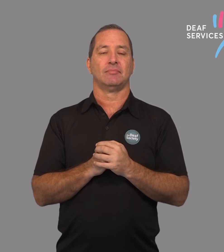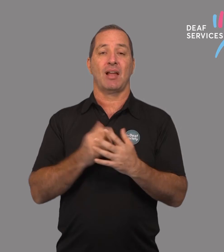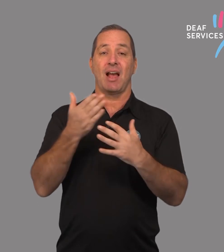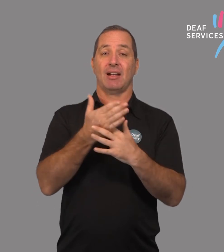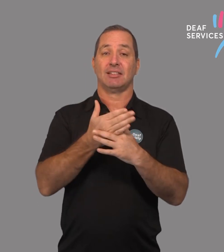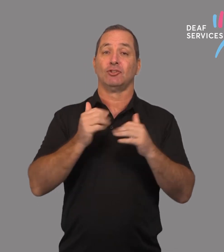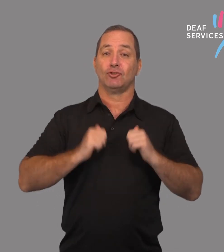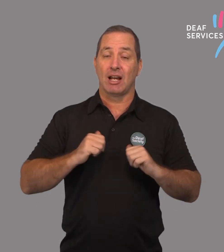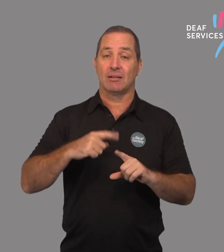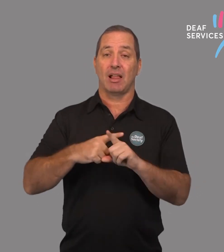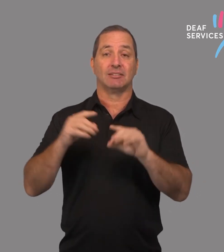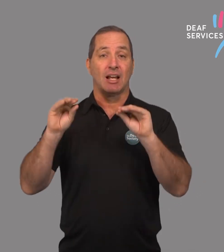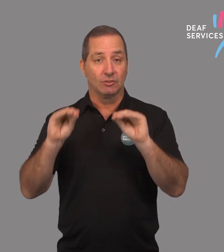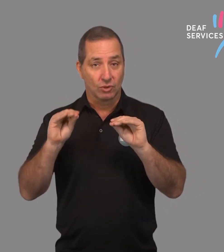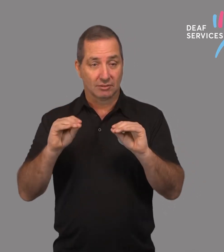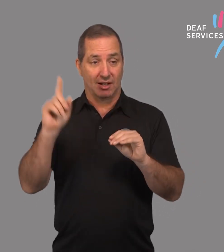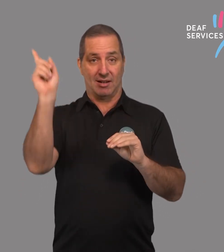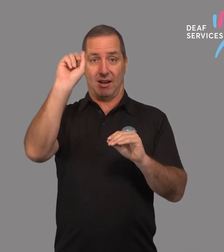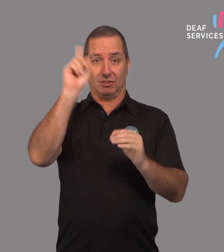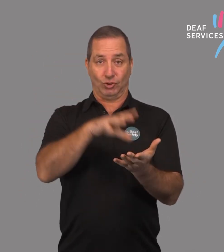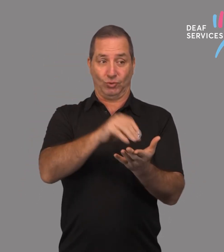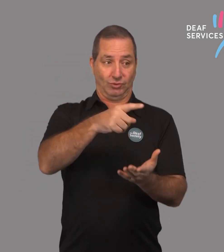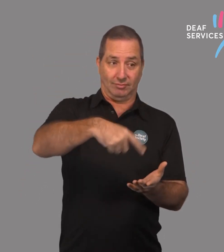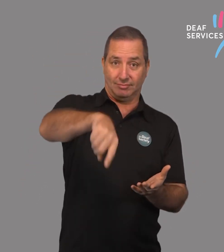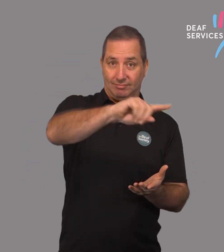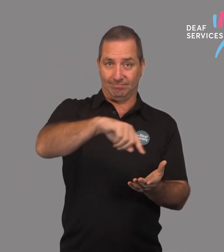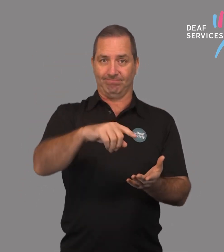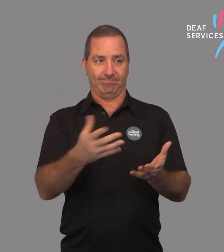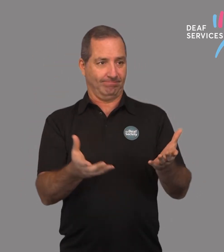For Access Training and Education current students,